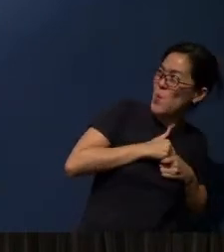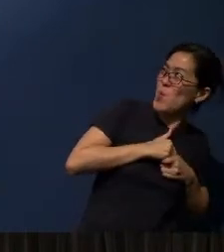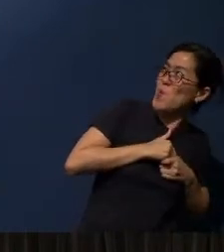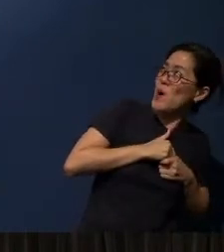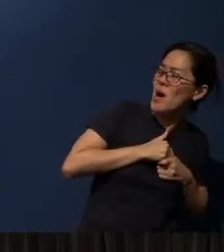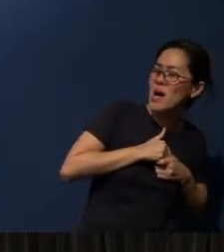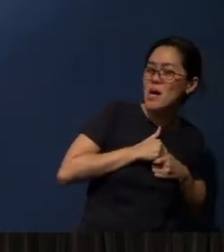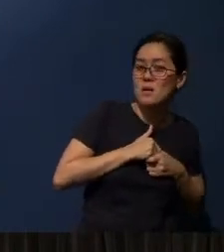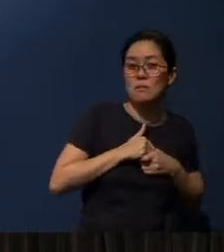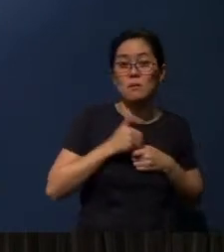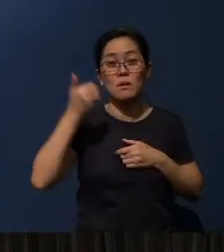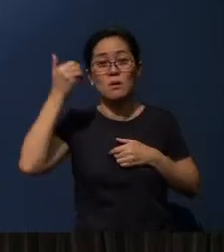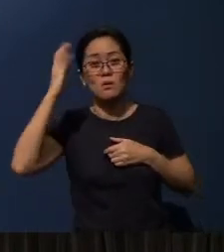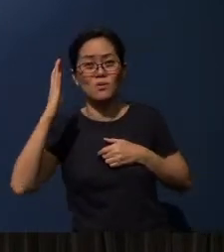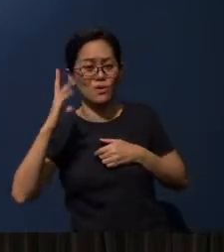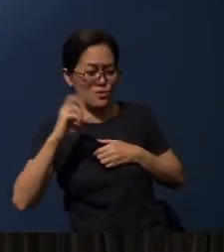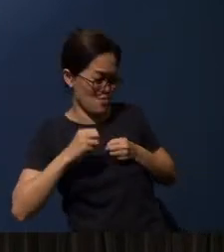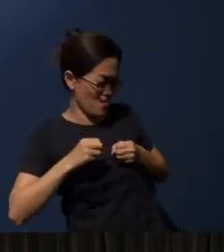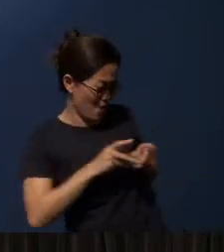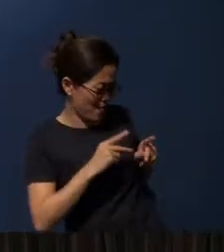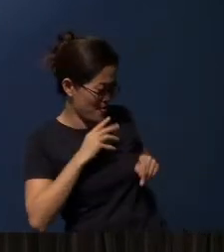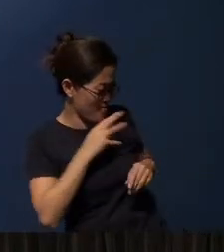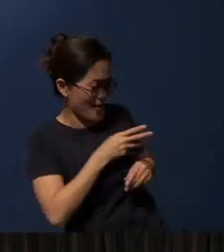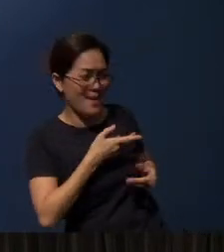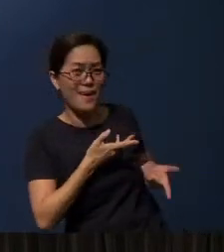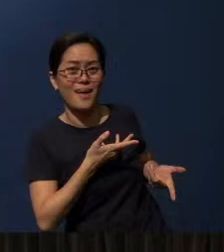And God has no chance to speak into our life.